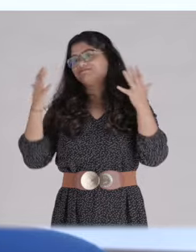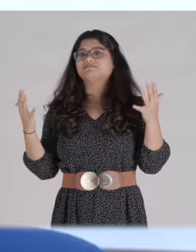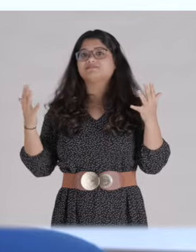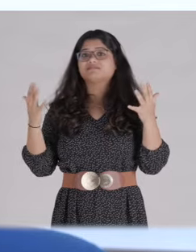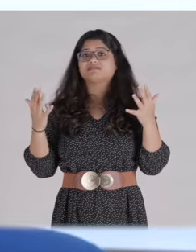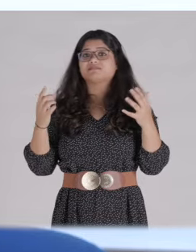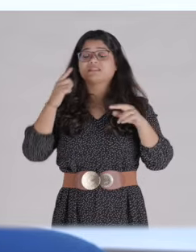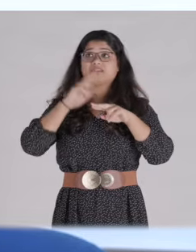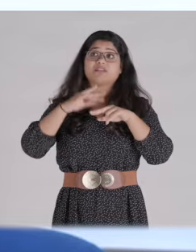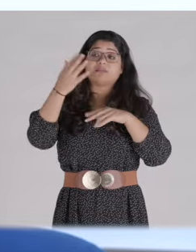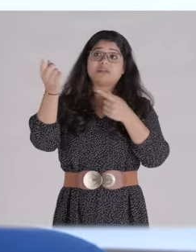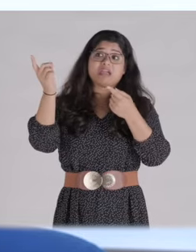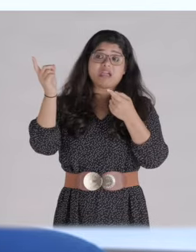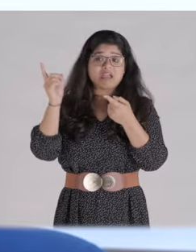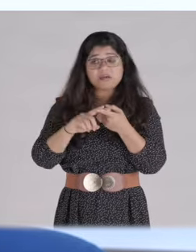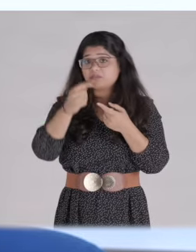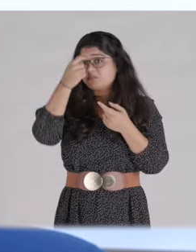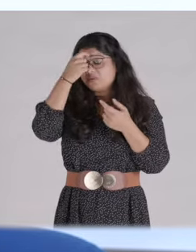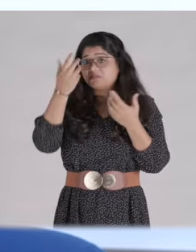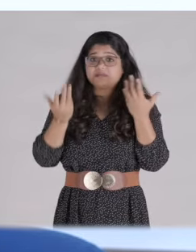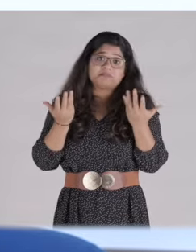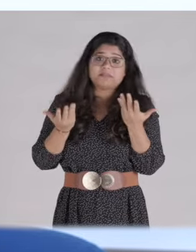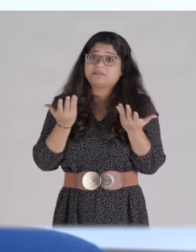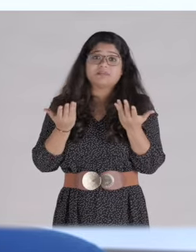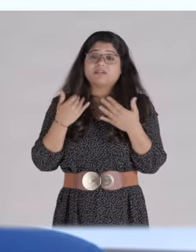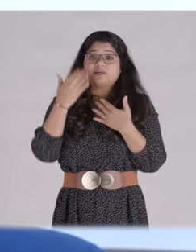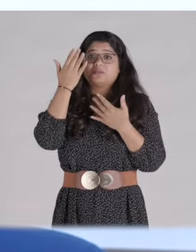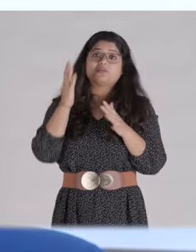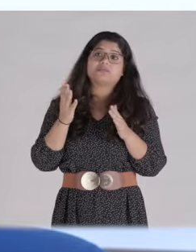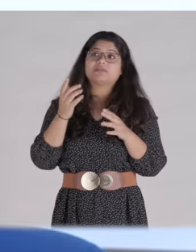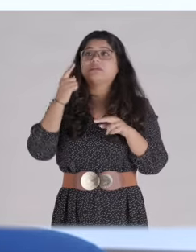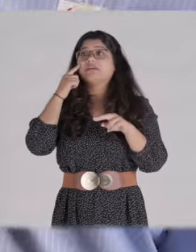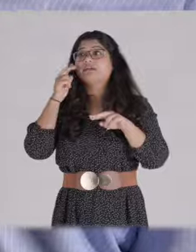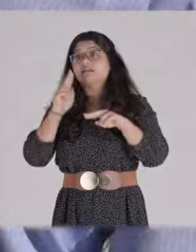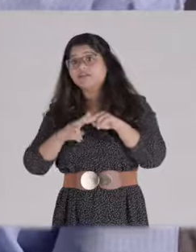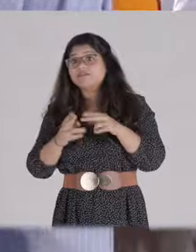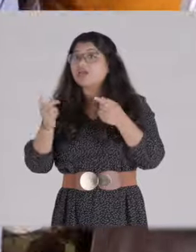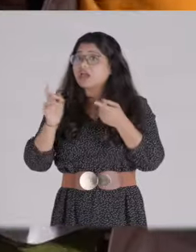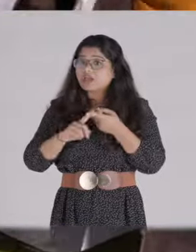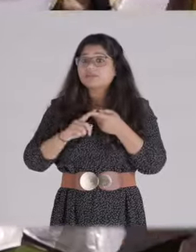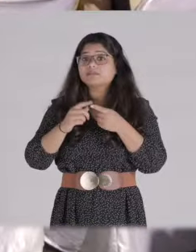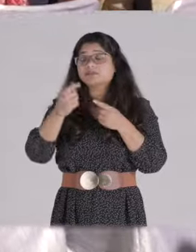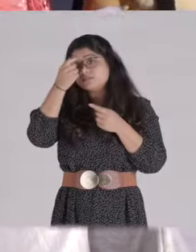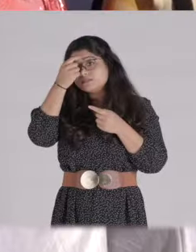if something were to happen, at least my father would not feel that there is no one in his family to support him.